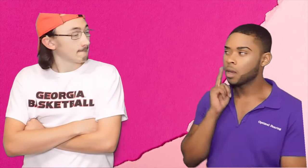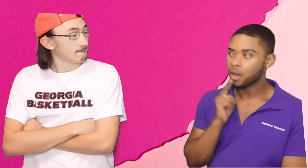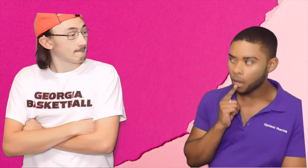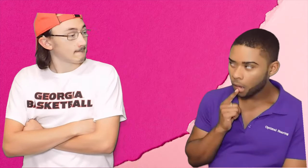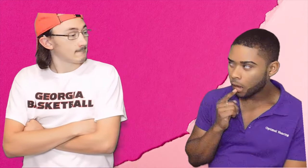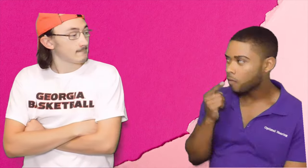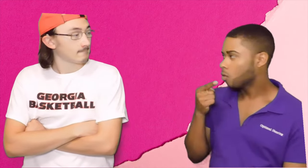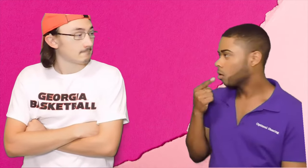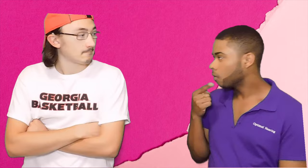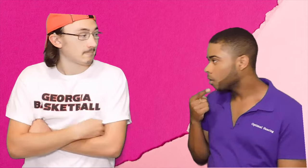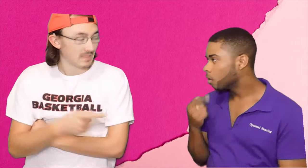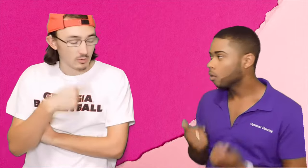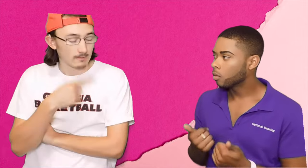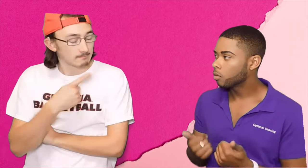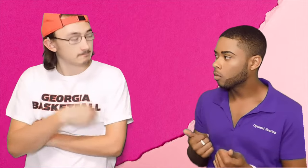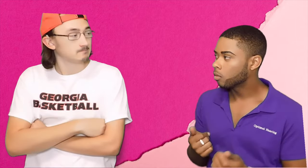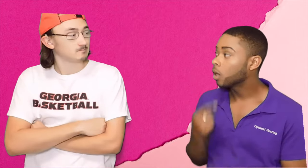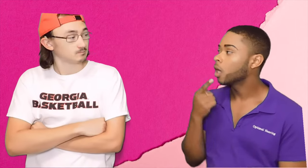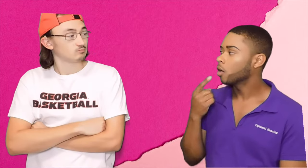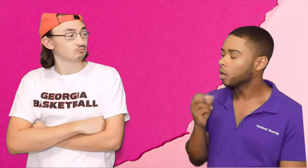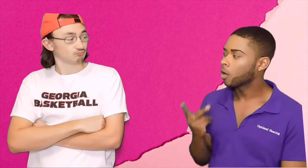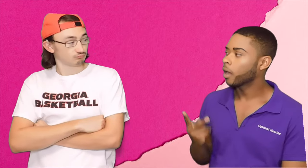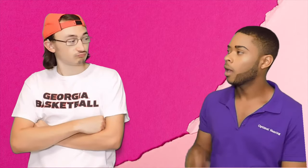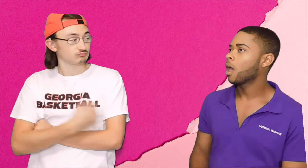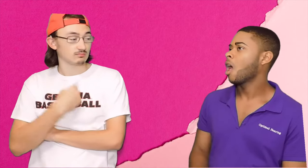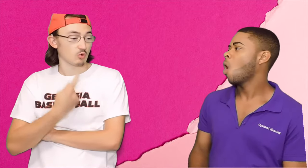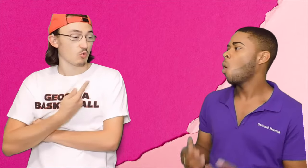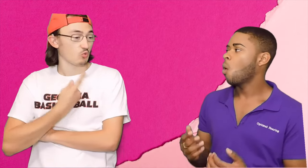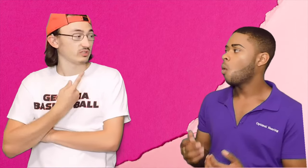Bryce: Is your family Deaf or Hearing? which? Luke: My family is hearing. I'm the only Deaf